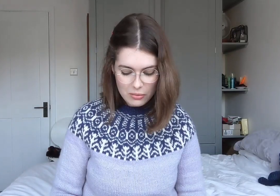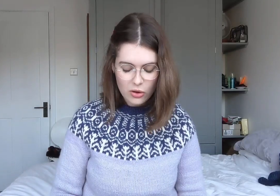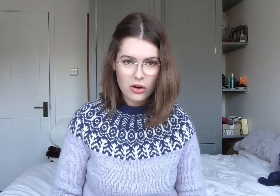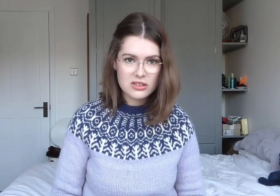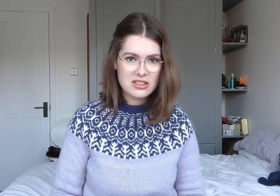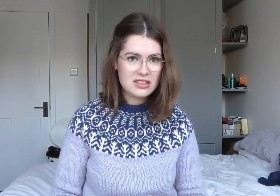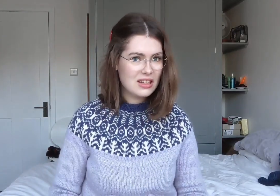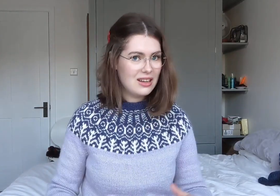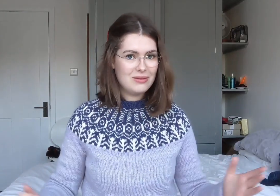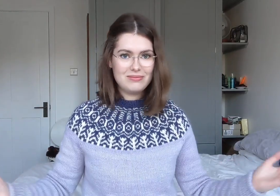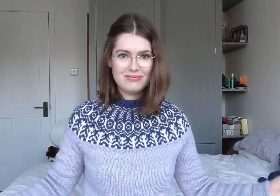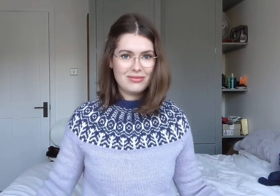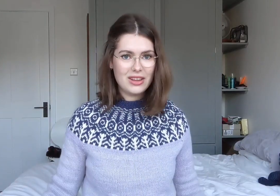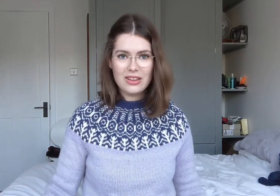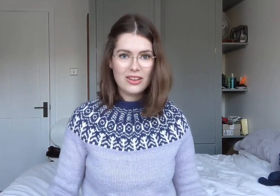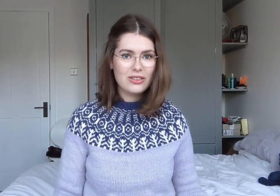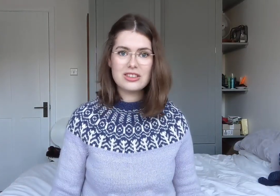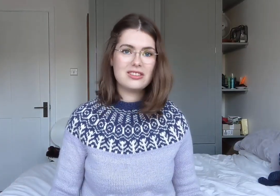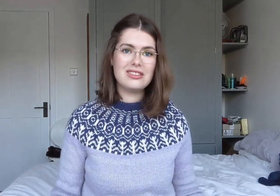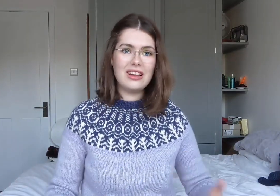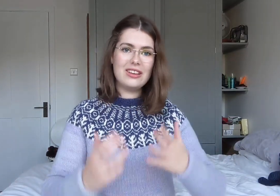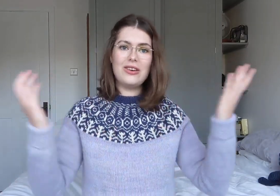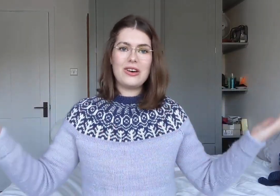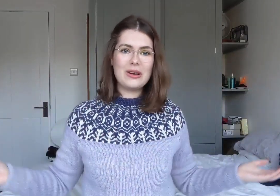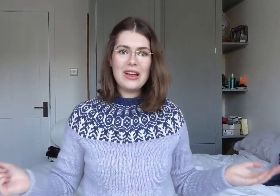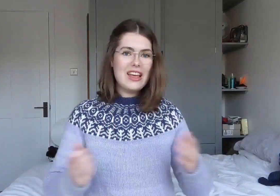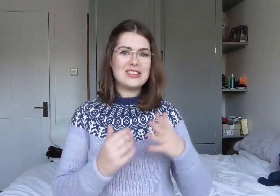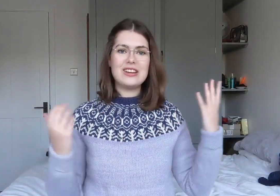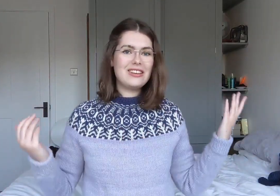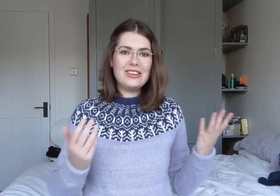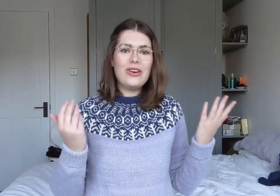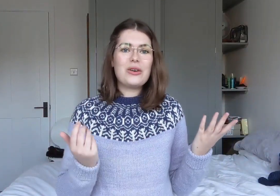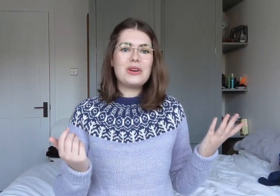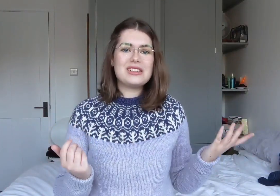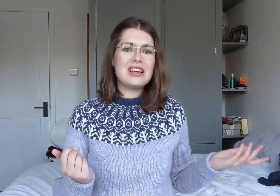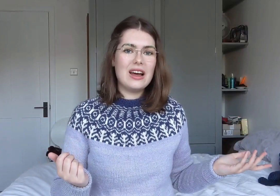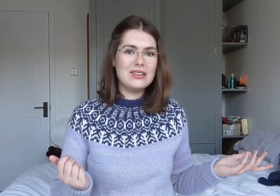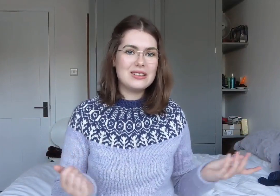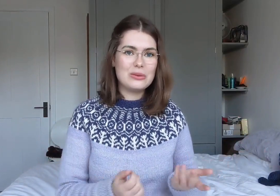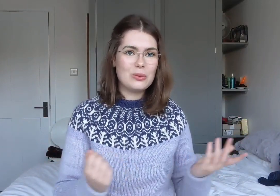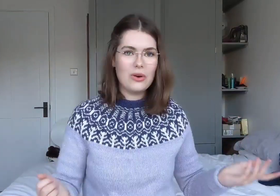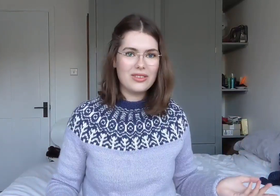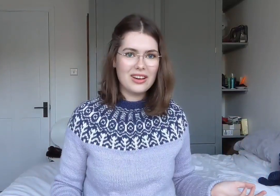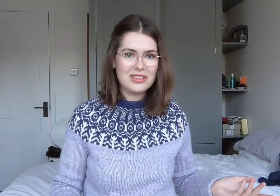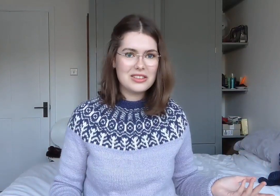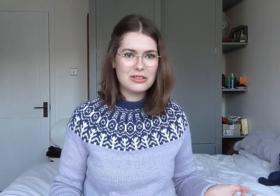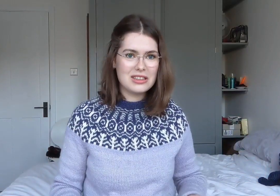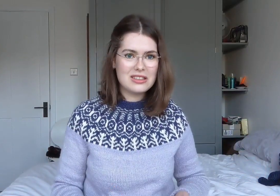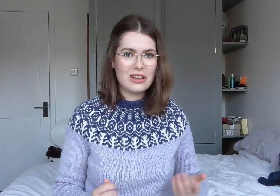because you're not going to understand what the answer is